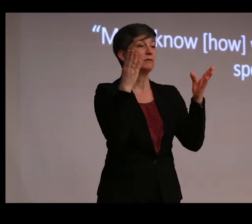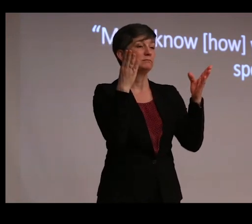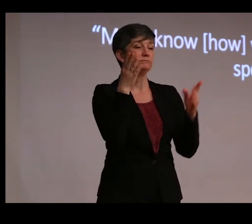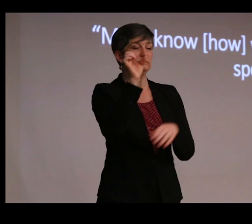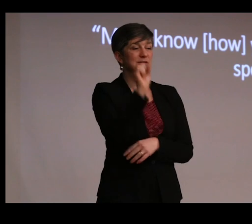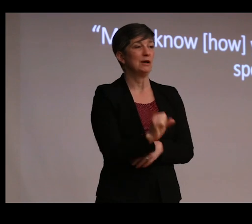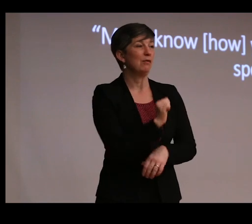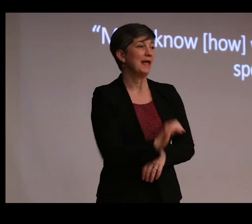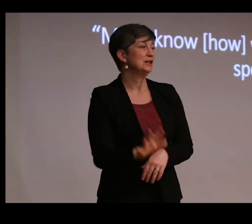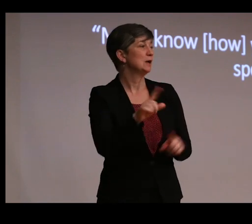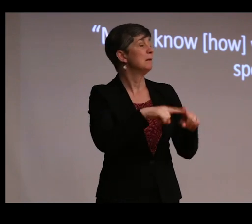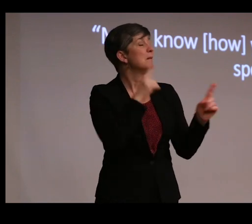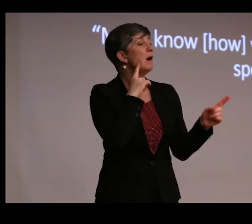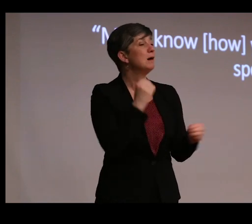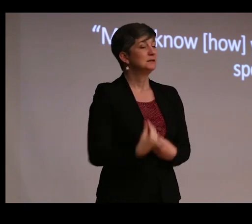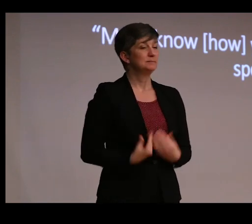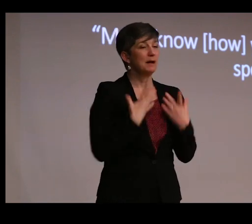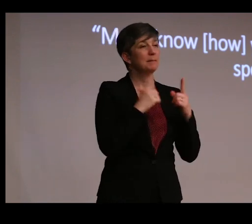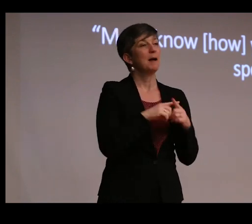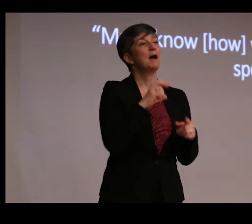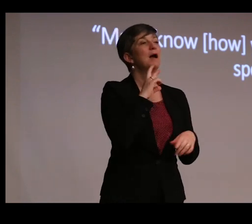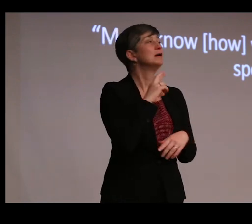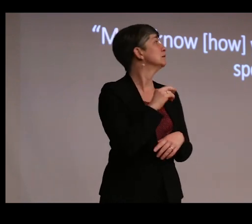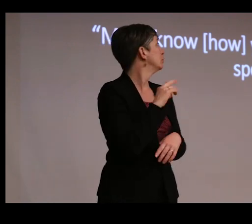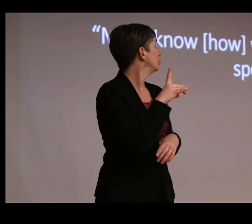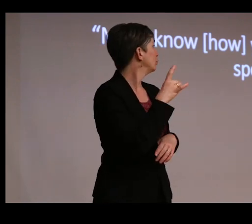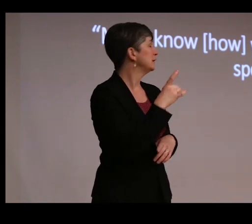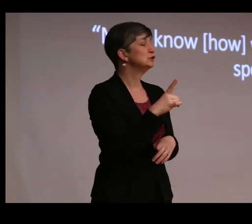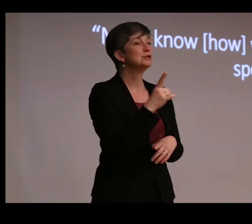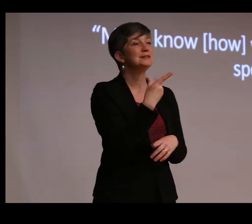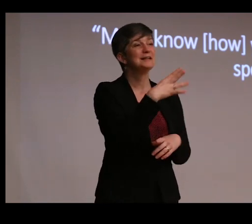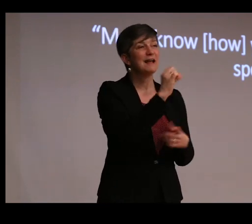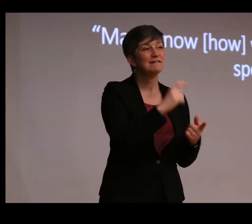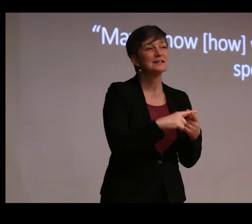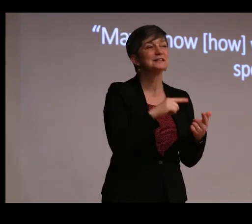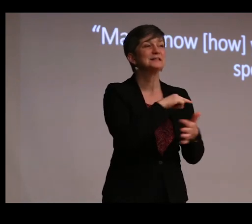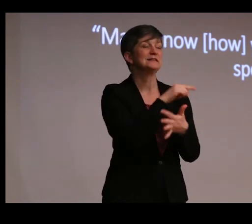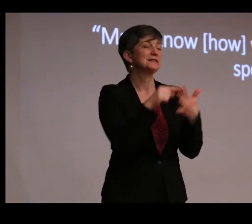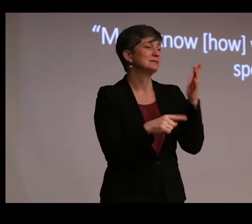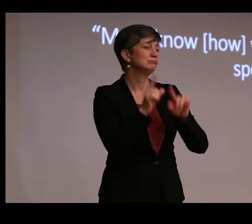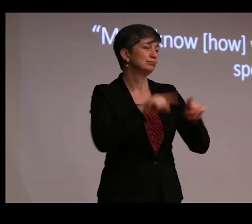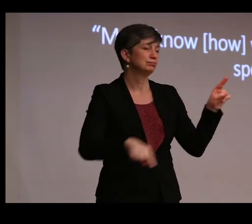by the work of scholars such as Richard Davis, Vidya Dehejia and Tapati Guha Thakurta.